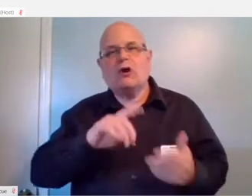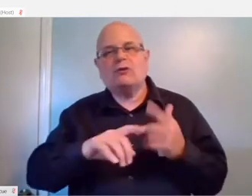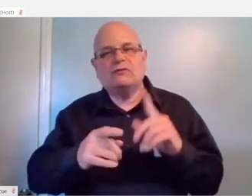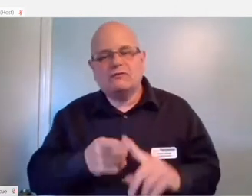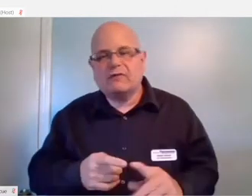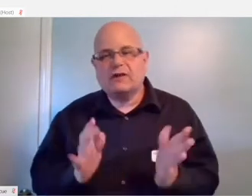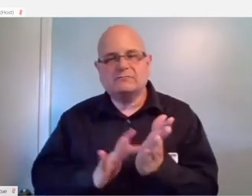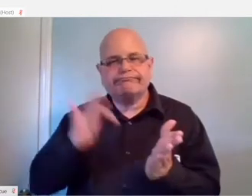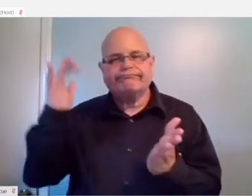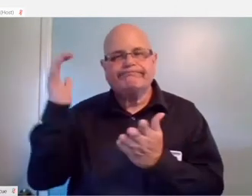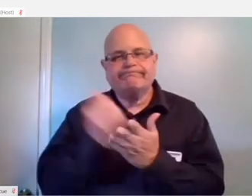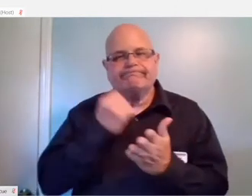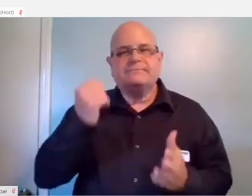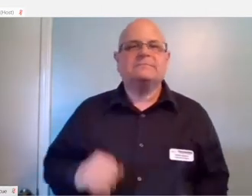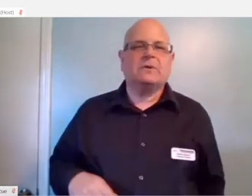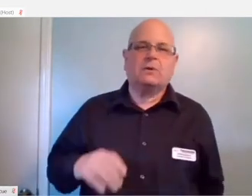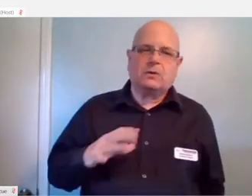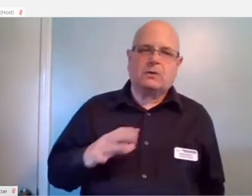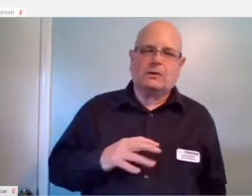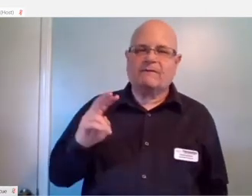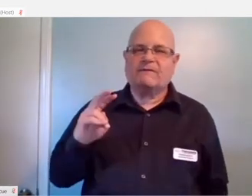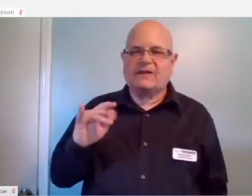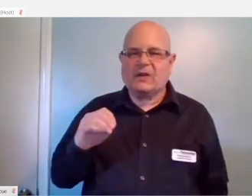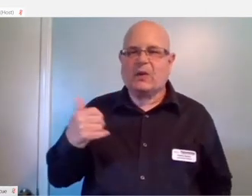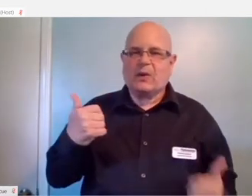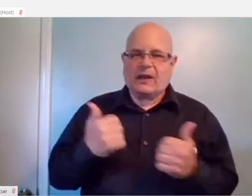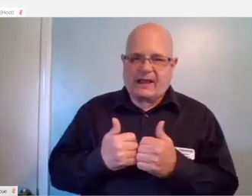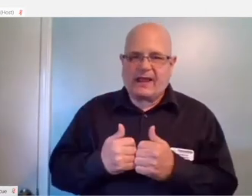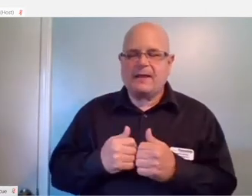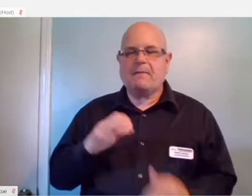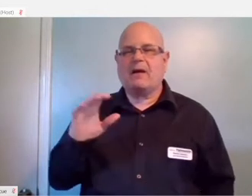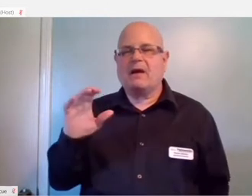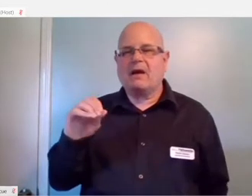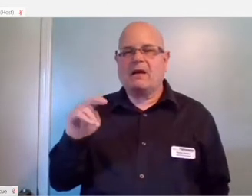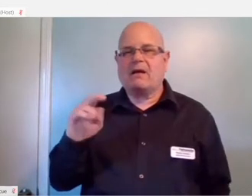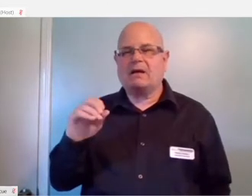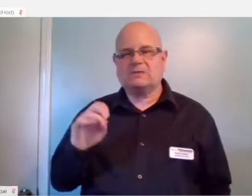So again, video game consoles are important for numerous reasons, especially right now